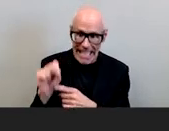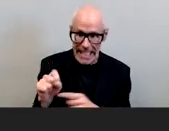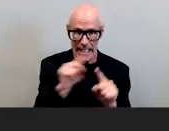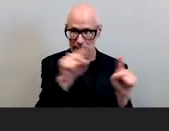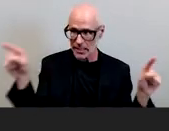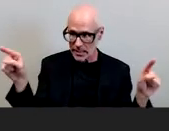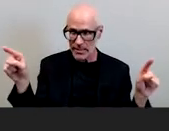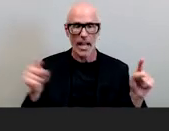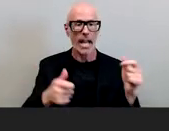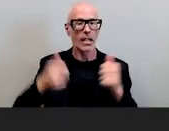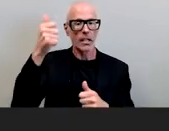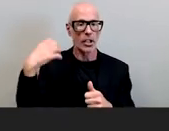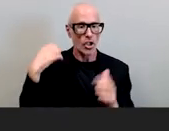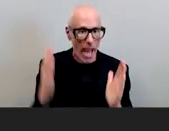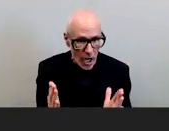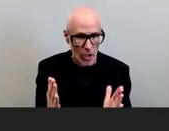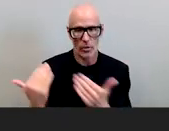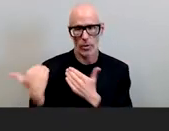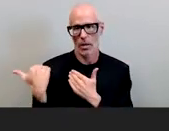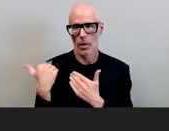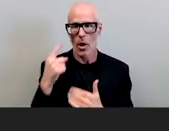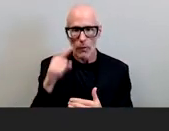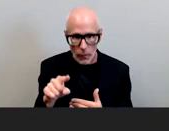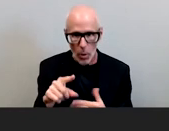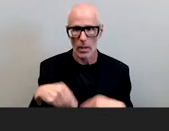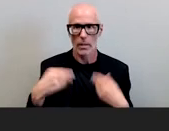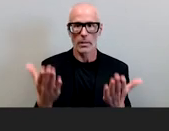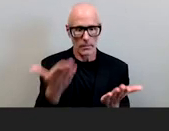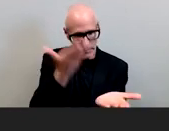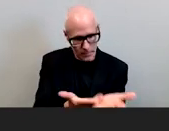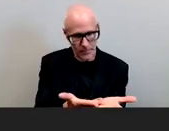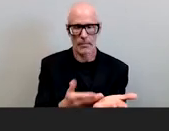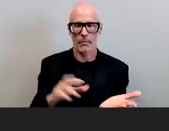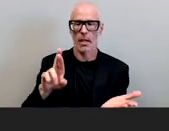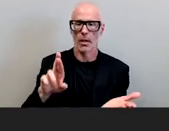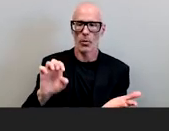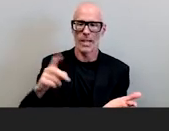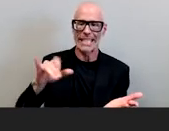chairs accountable for the furnishing of receipts of where teaching and learning about race and